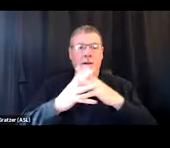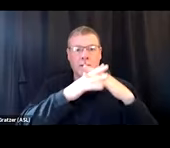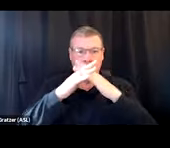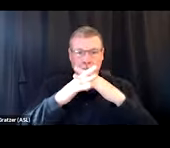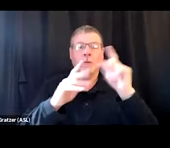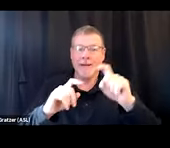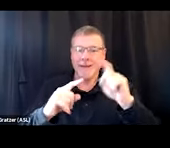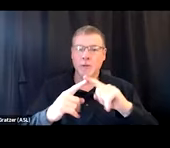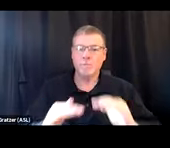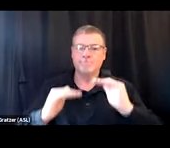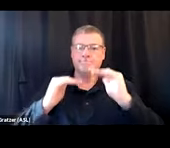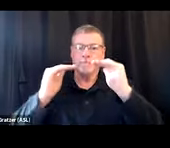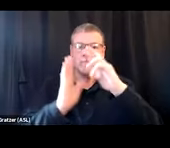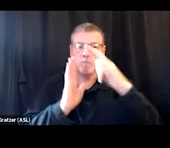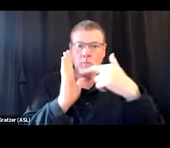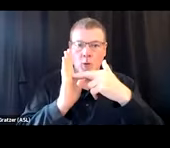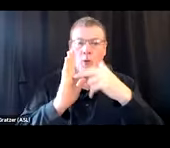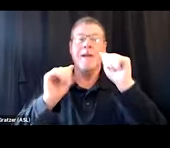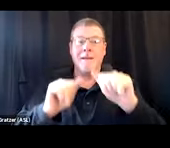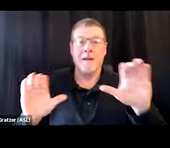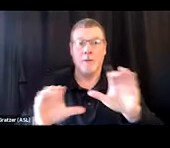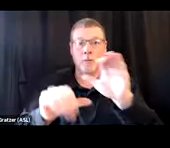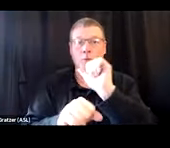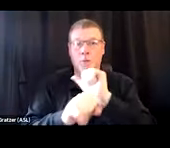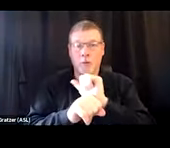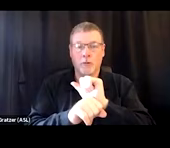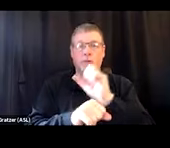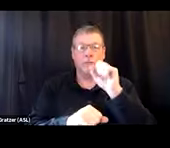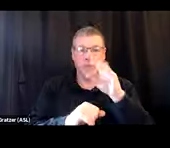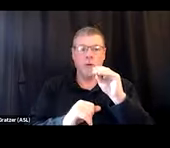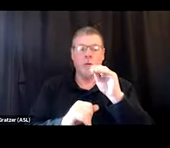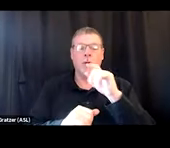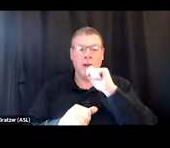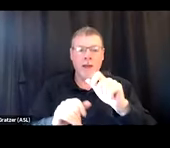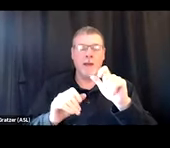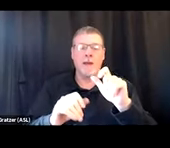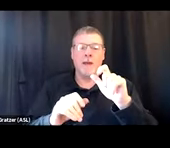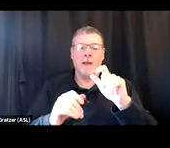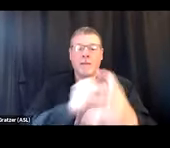so that they can do the meaningful work that they do. Other things is to reducing barriers to treatment